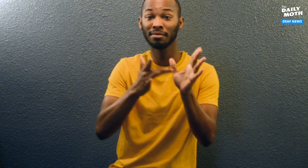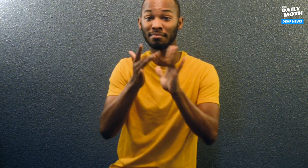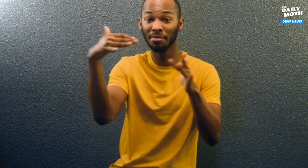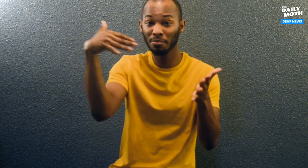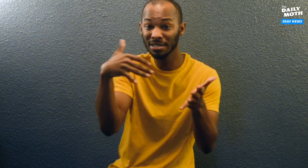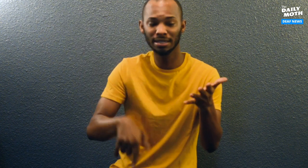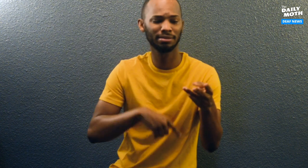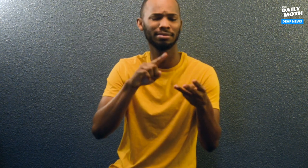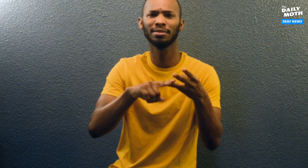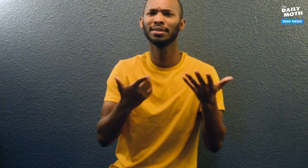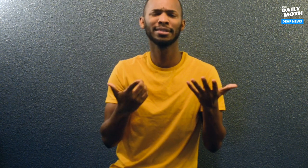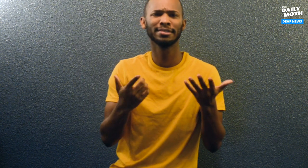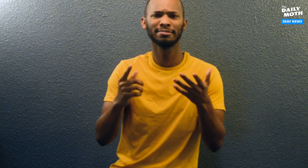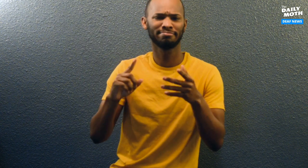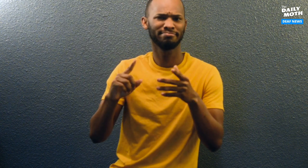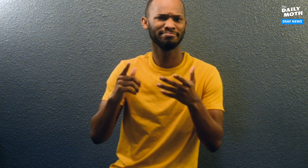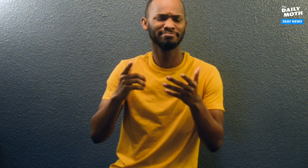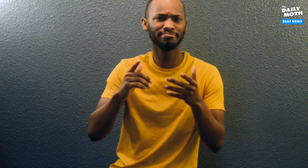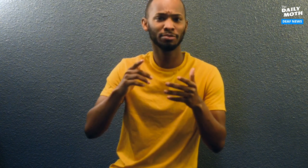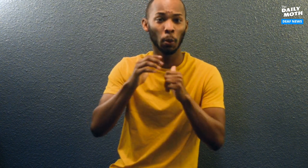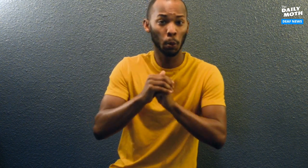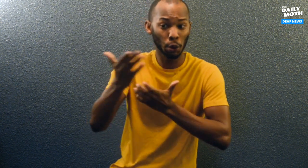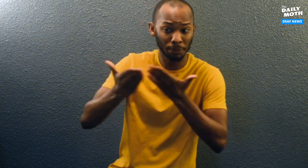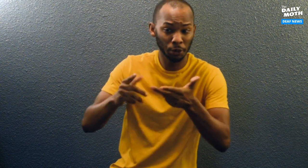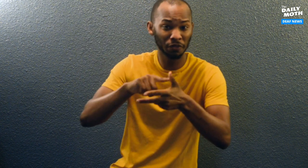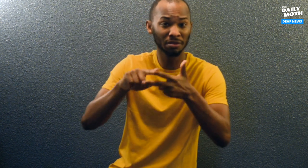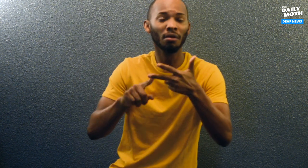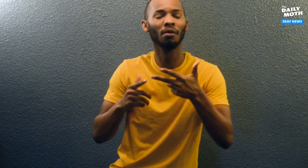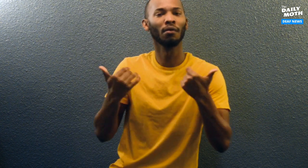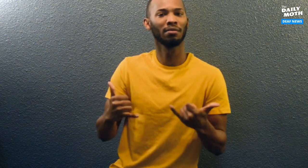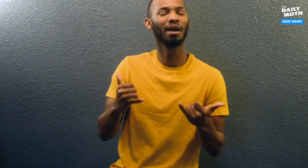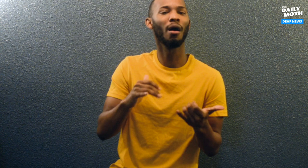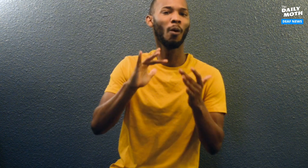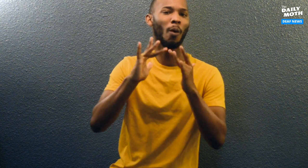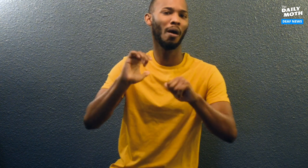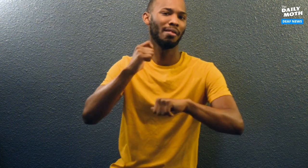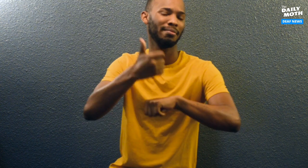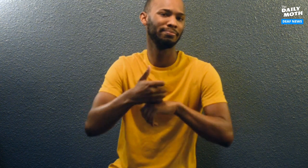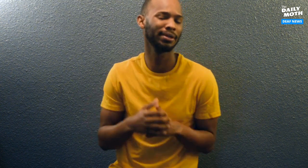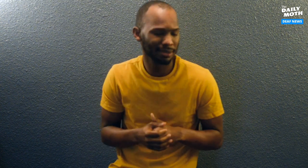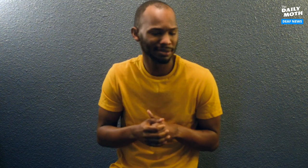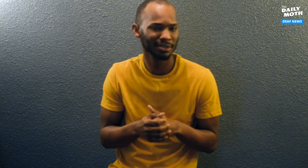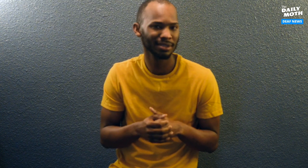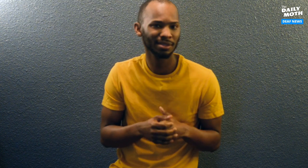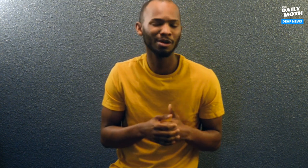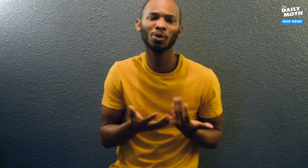Bible studies, and worship services are now online-based.